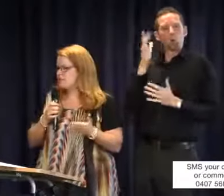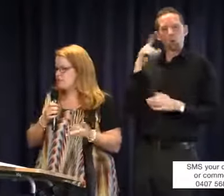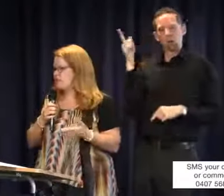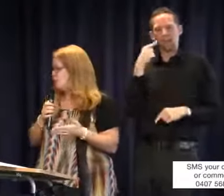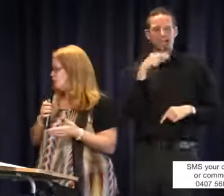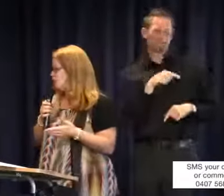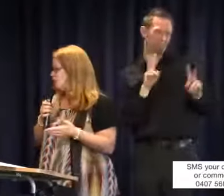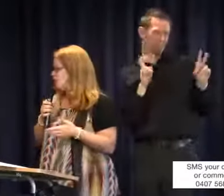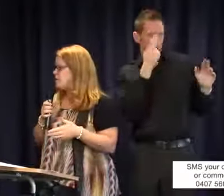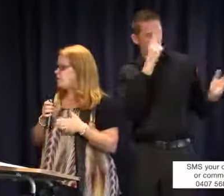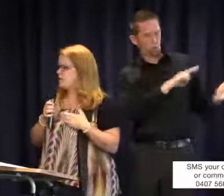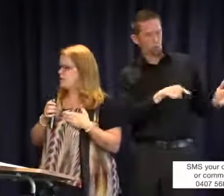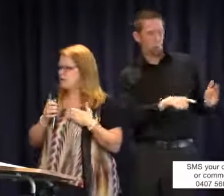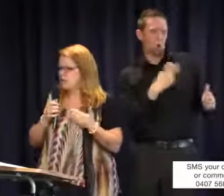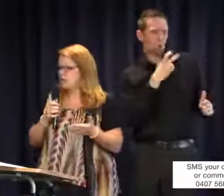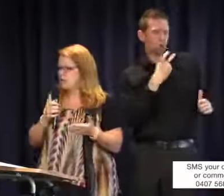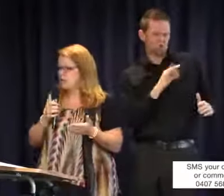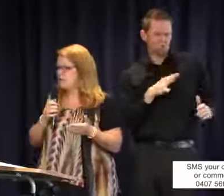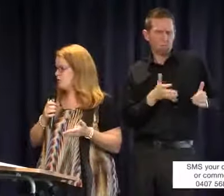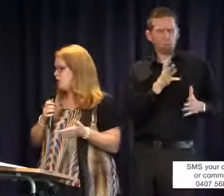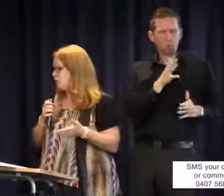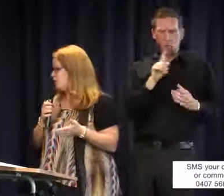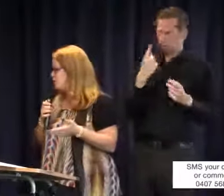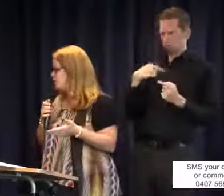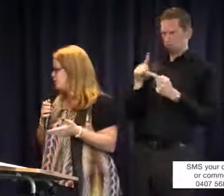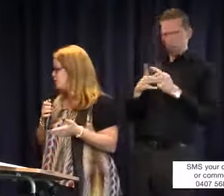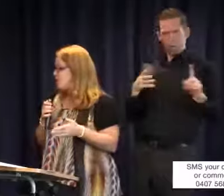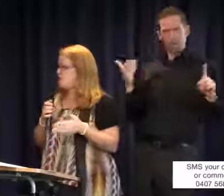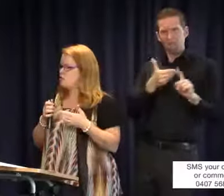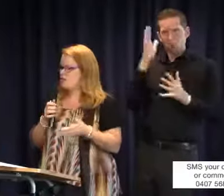as being oral. But I don't want his education to be as good as anybody else's. I do want